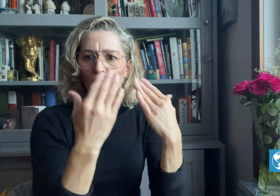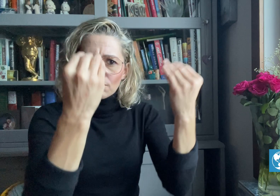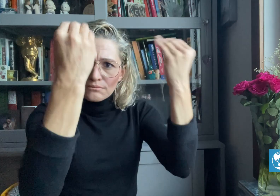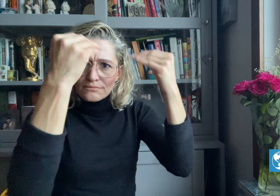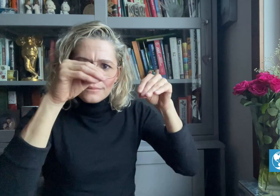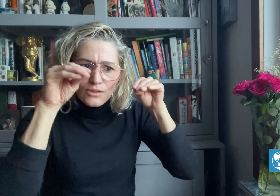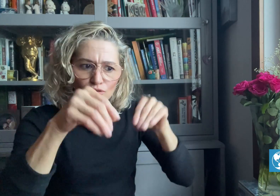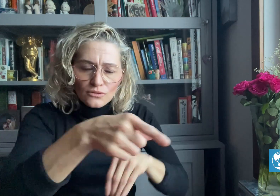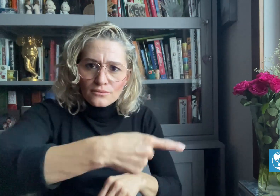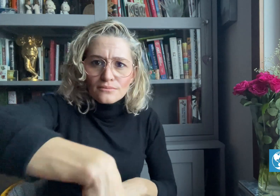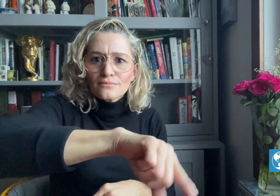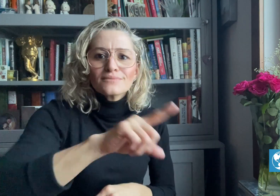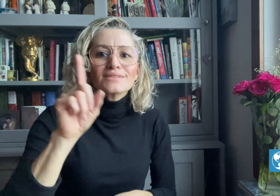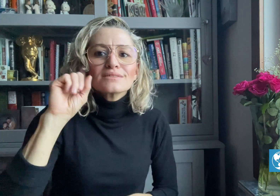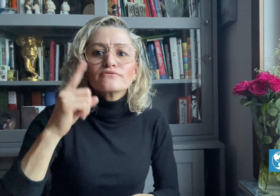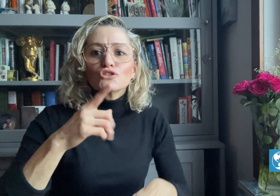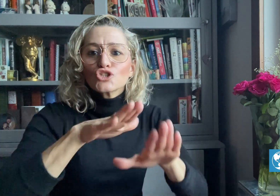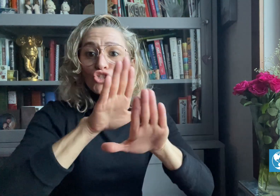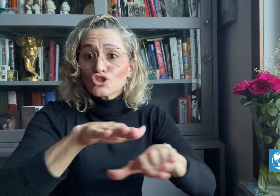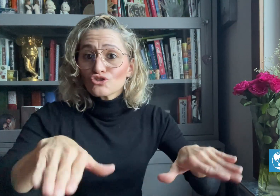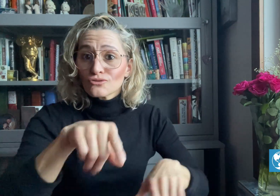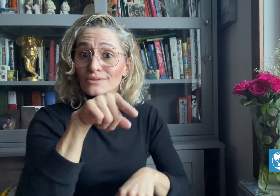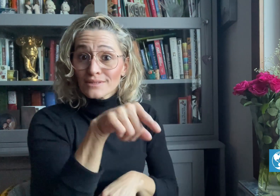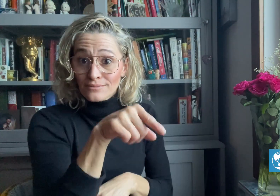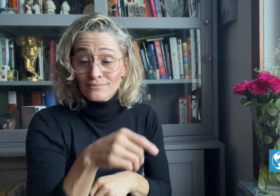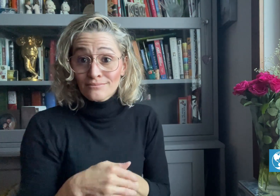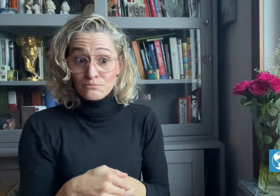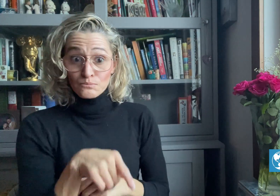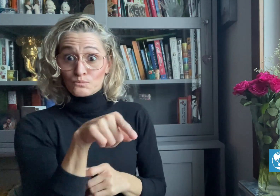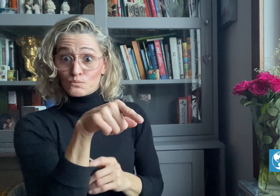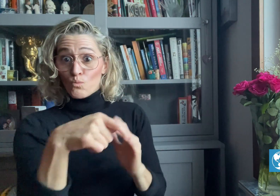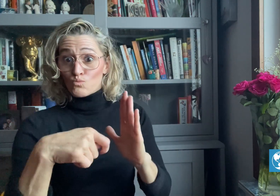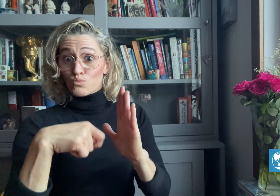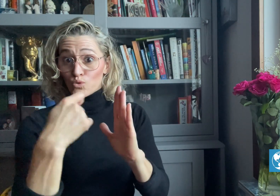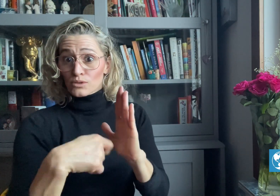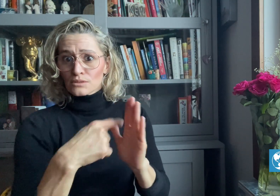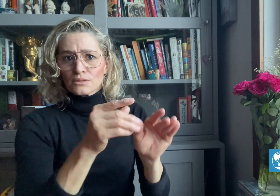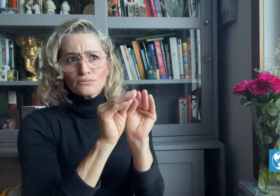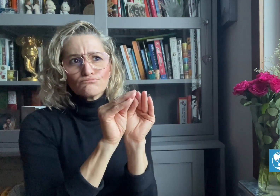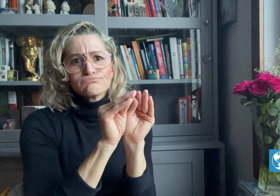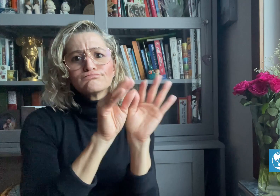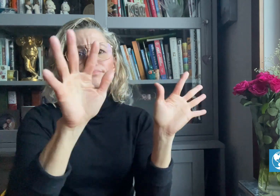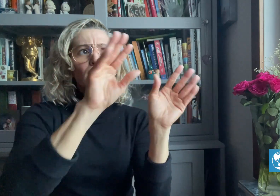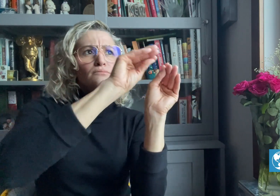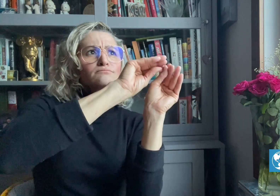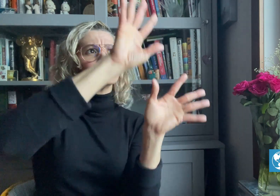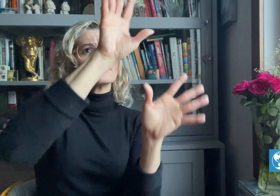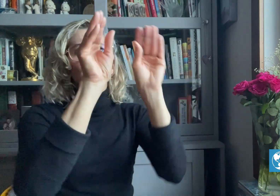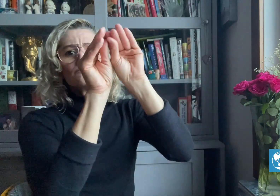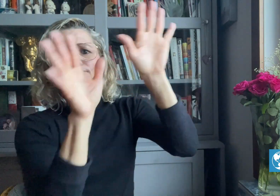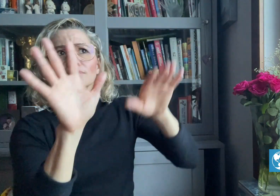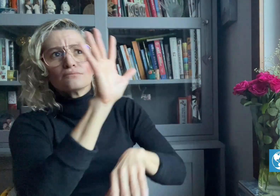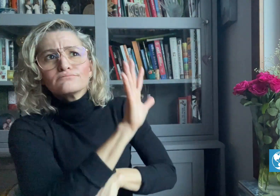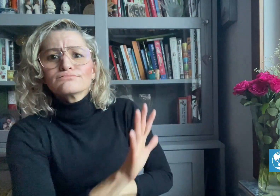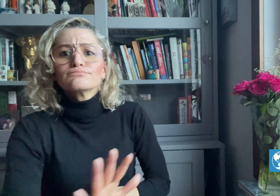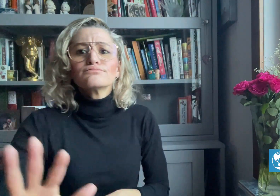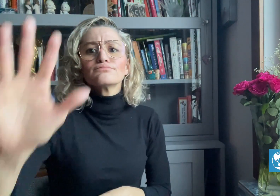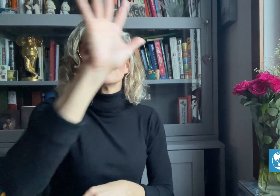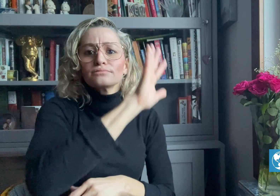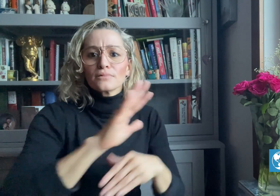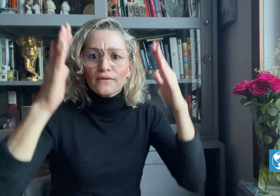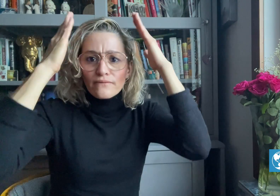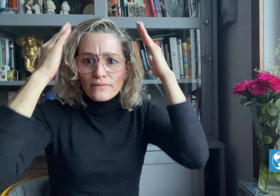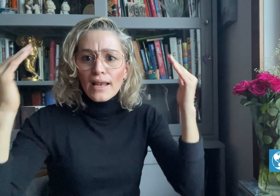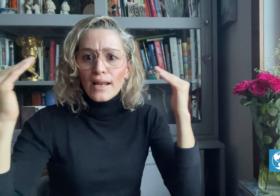which will be extended across Vietnam into mainstream and special